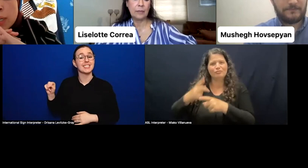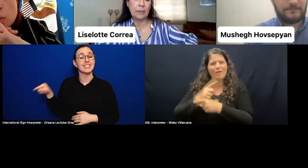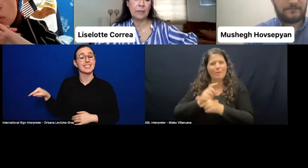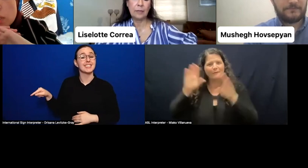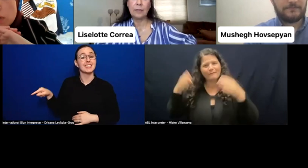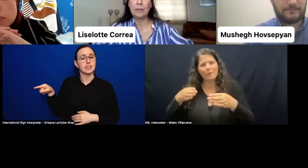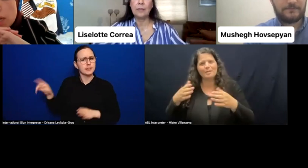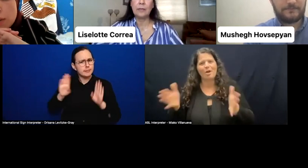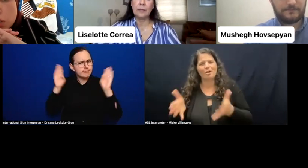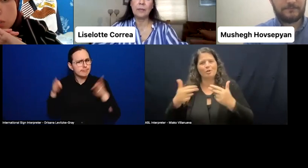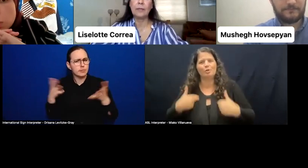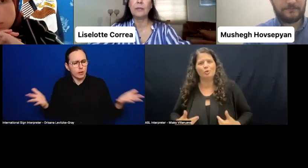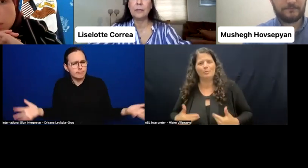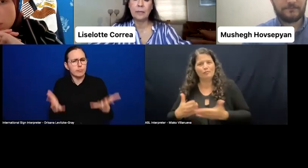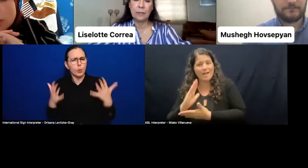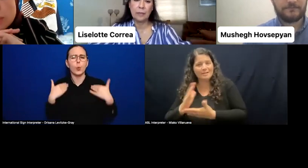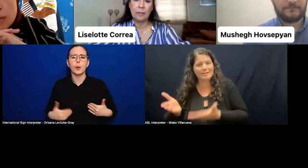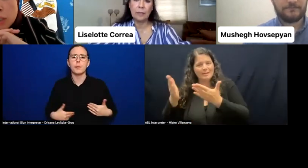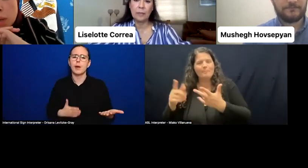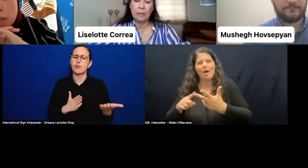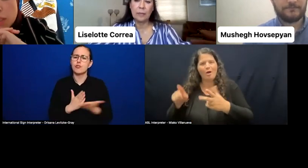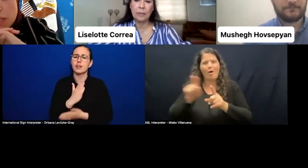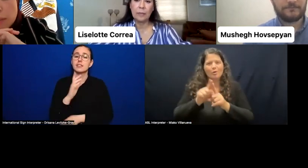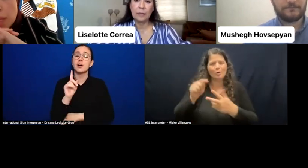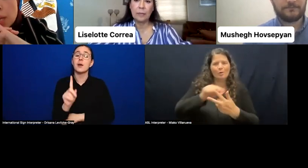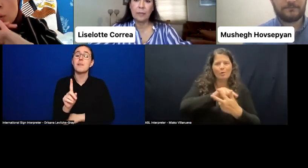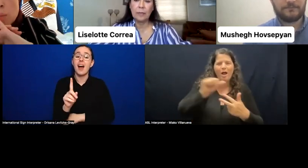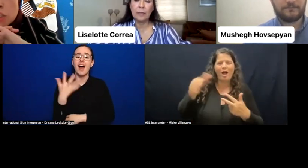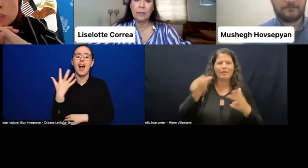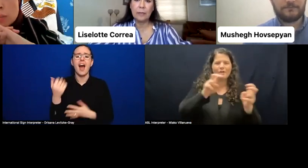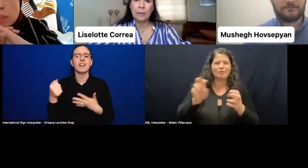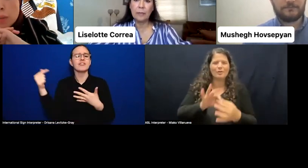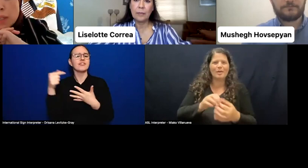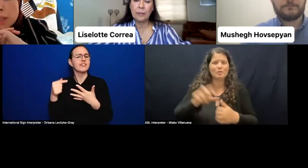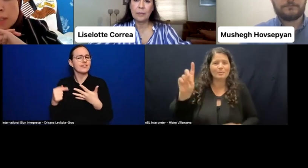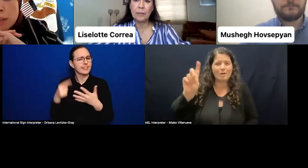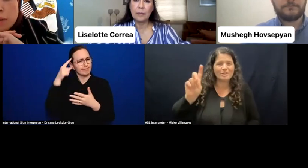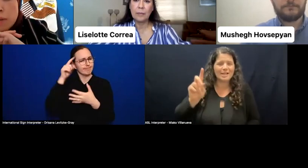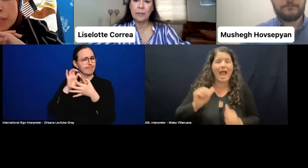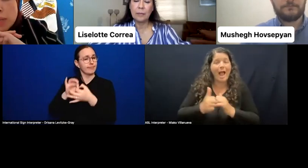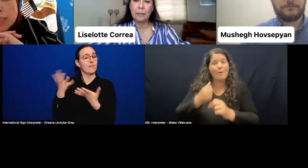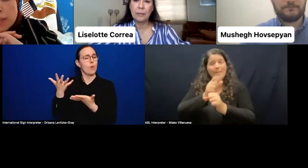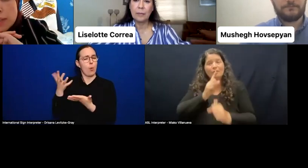How do we also address the other issues when we talk about our democracy? How do we make sure people with disabilities are seen through a value-based lens?